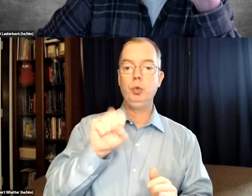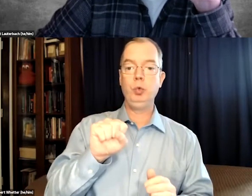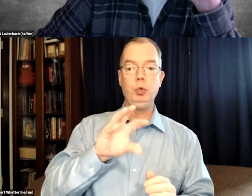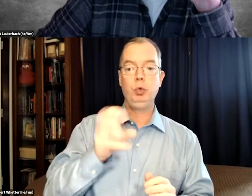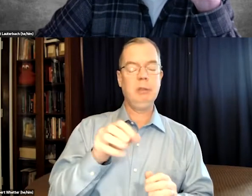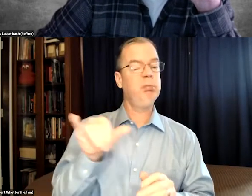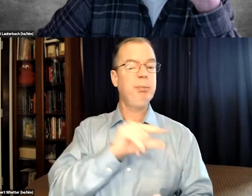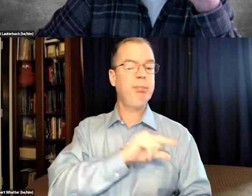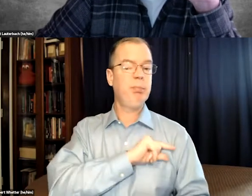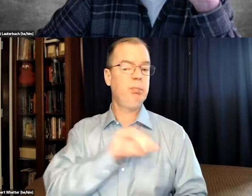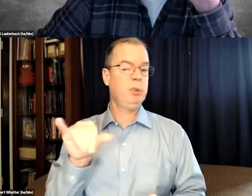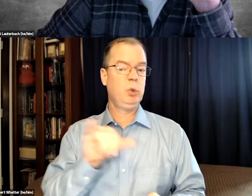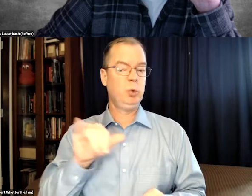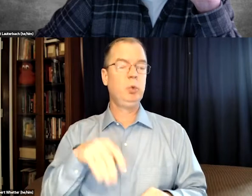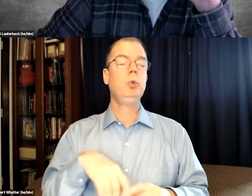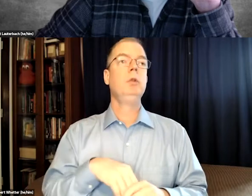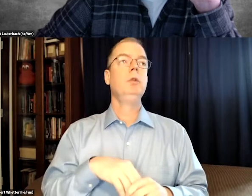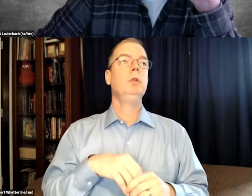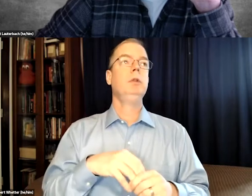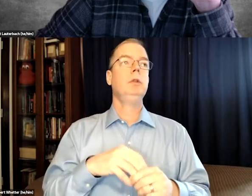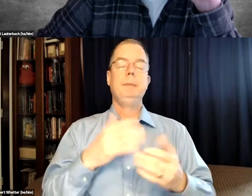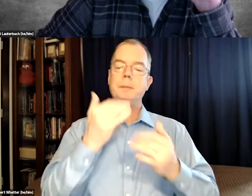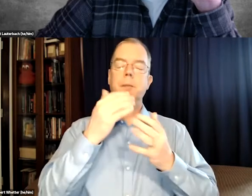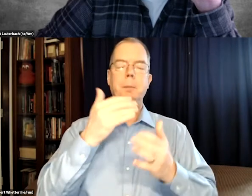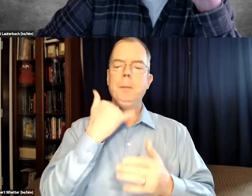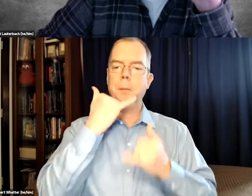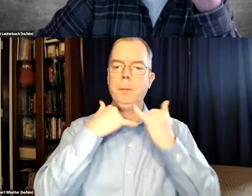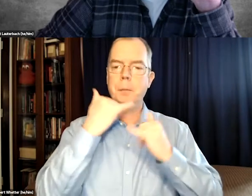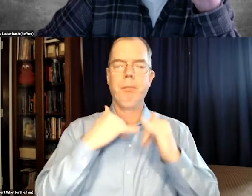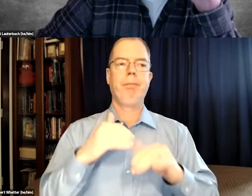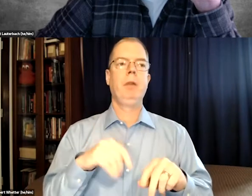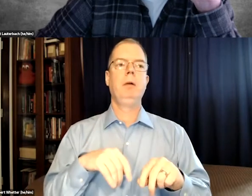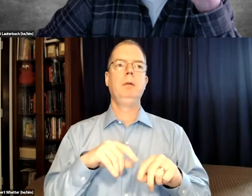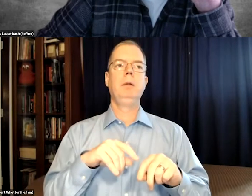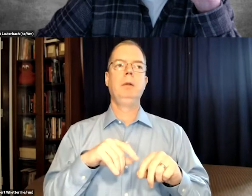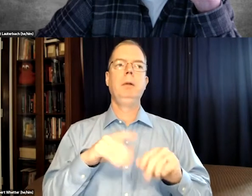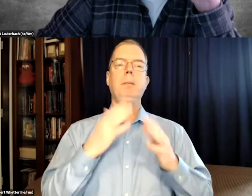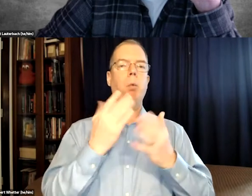And 24 hours news channels are the same quality of captioning, unfortunately. And so